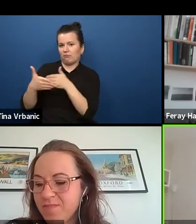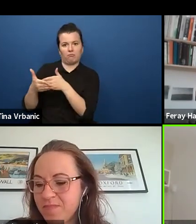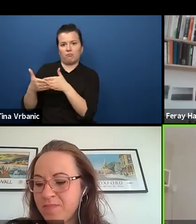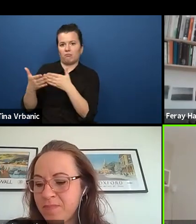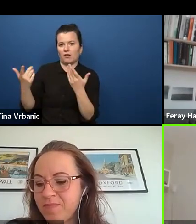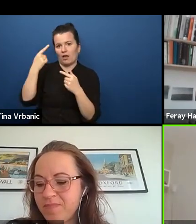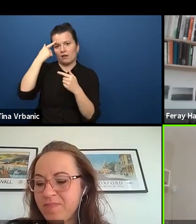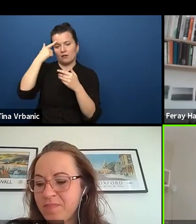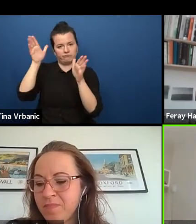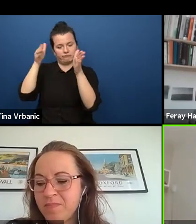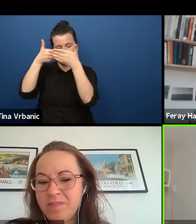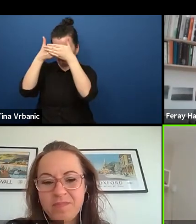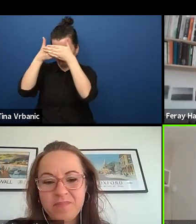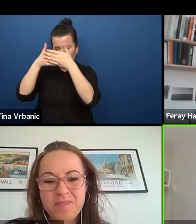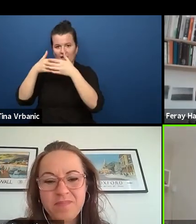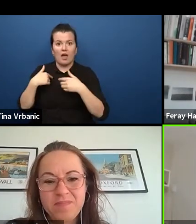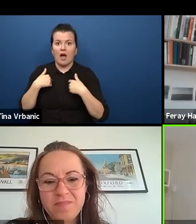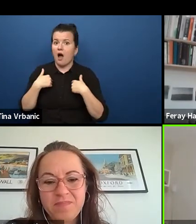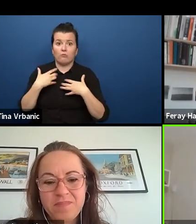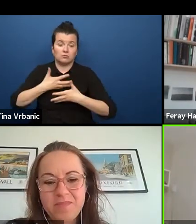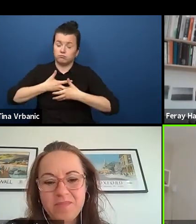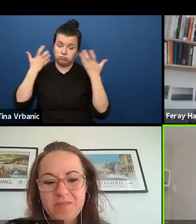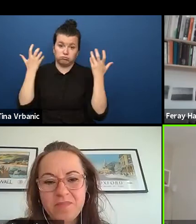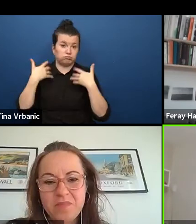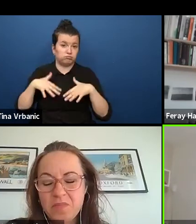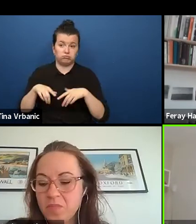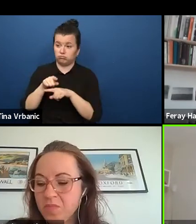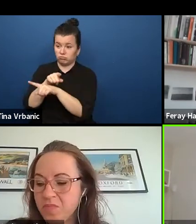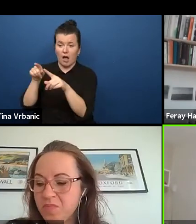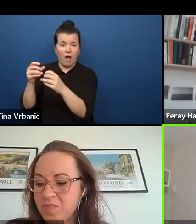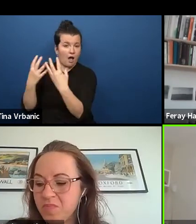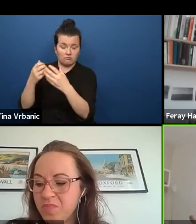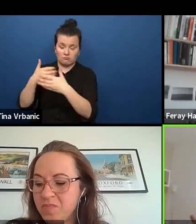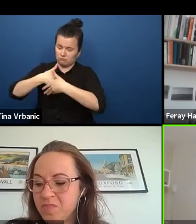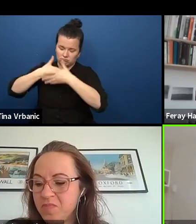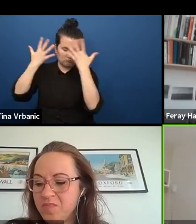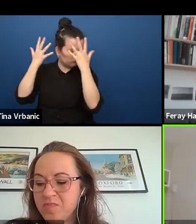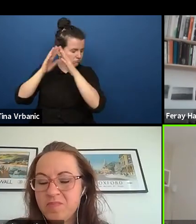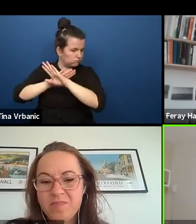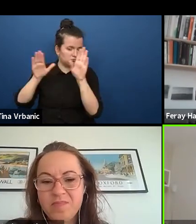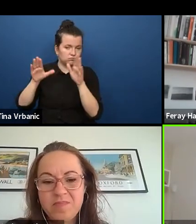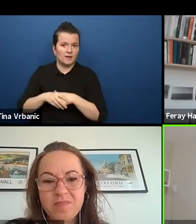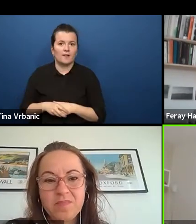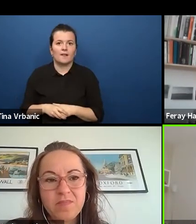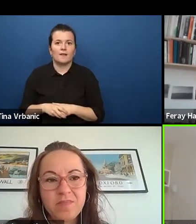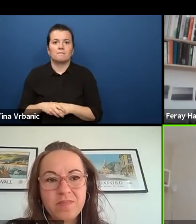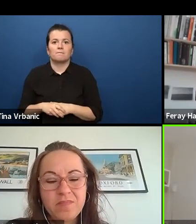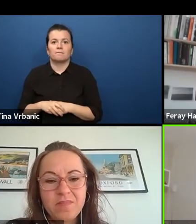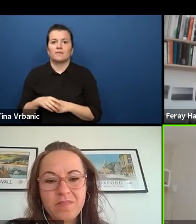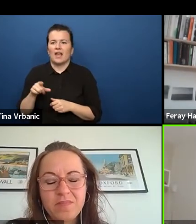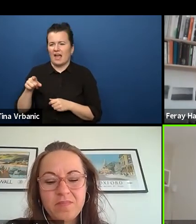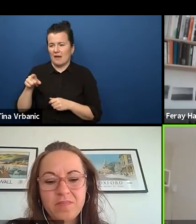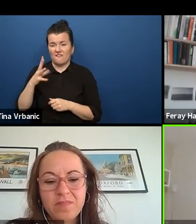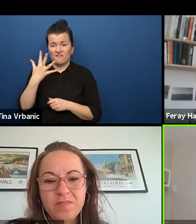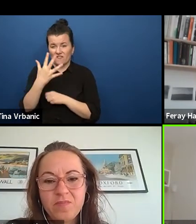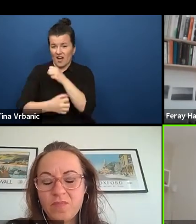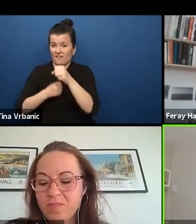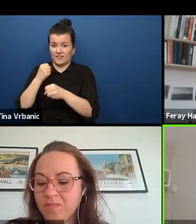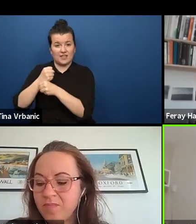I was really angry about them. And I didn't work in those places for five years because I was so-